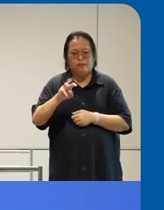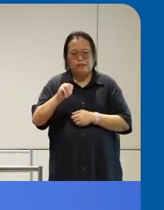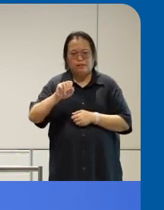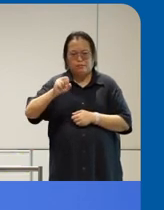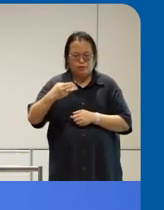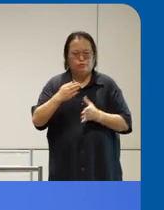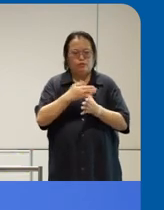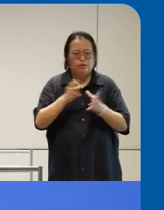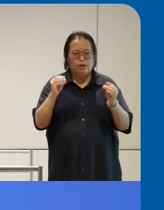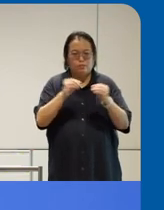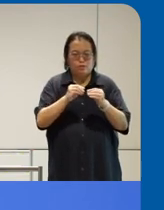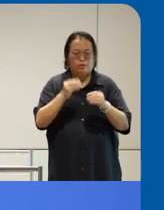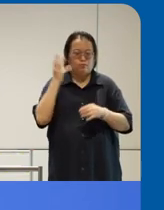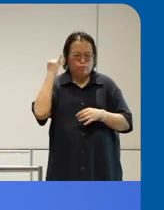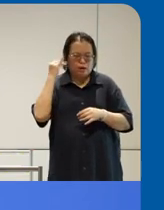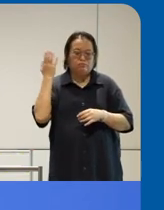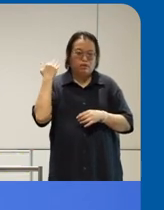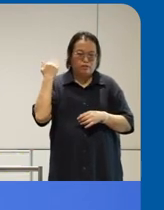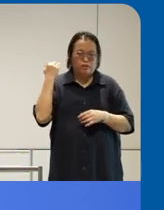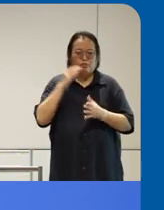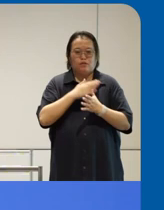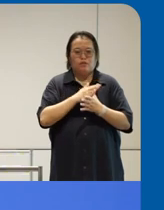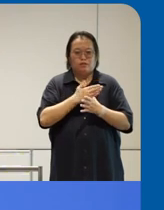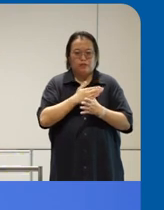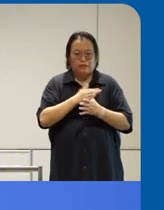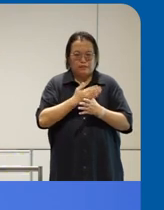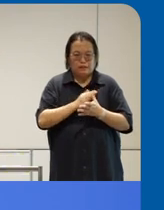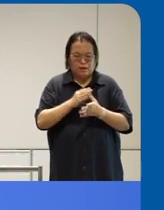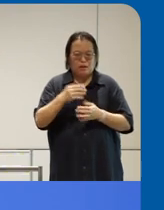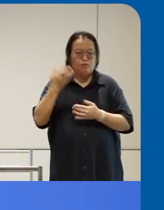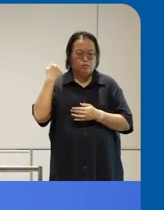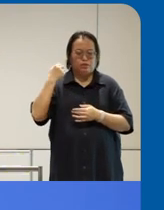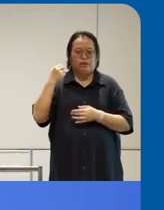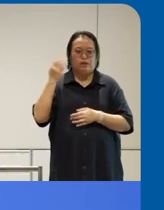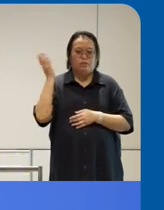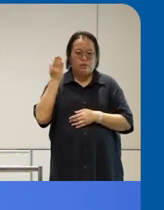she she was sharing previous um at a pre panel discussion about how she actually was driving uh